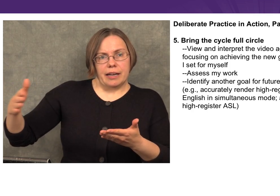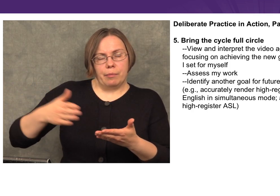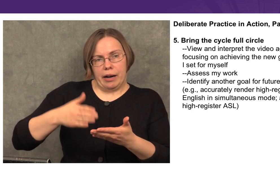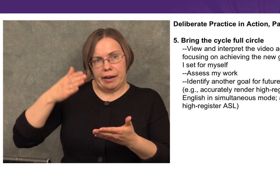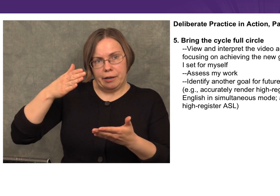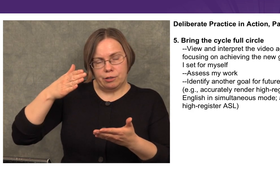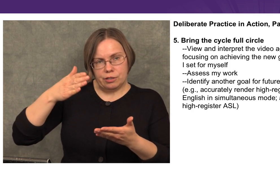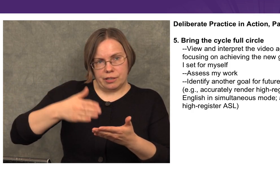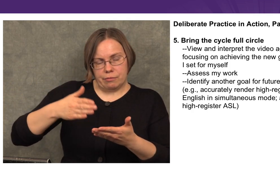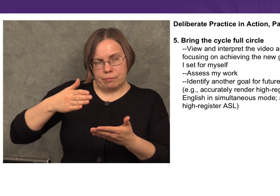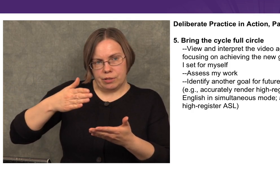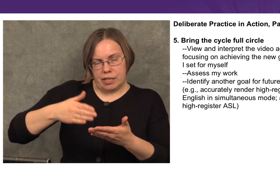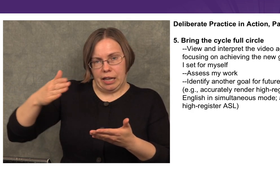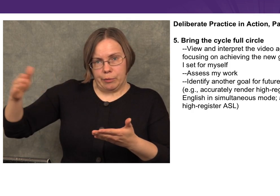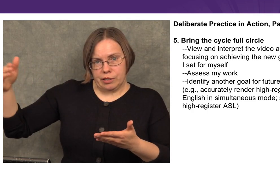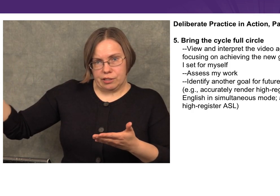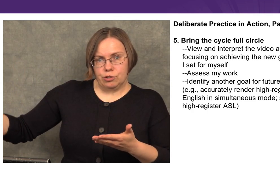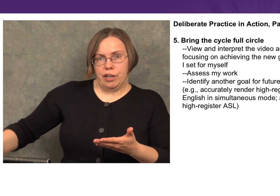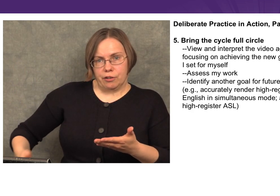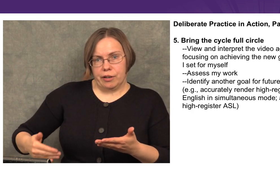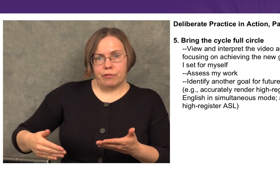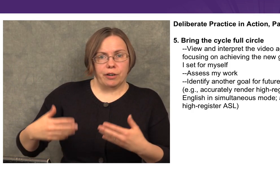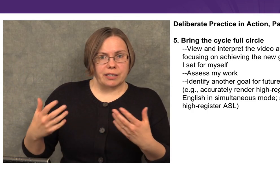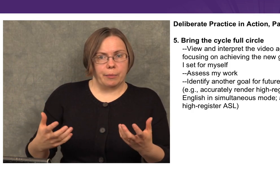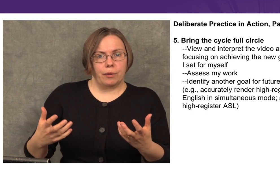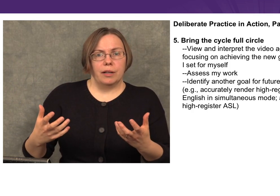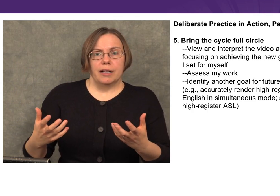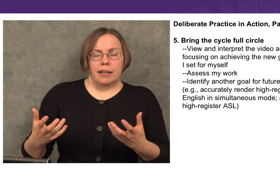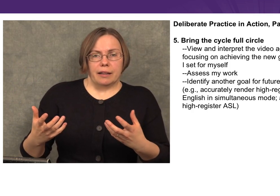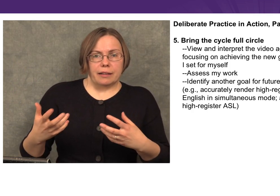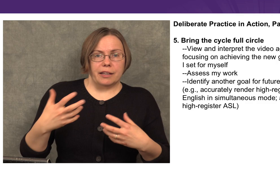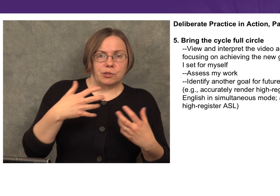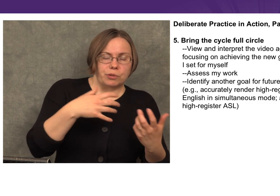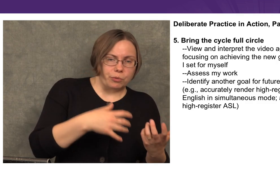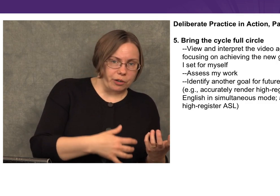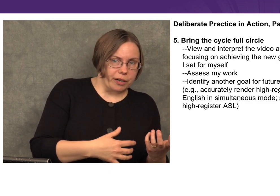in my skill acquisition trajectory. For example, this was rendering